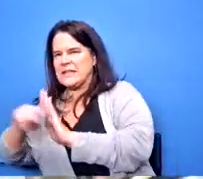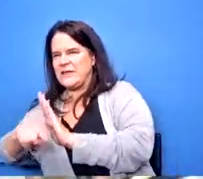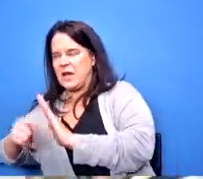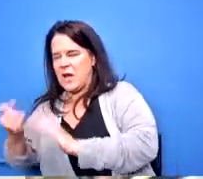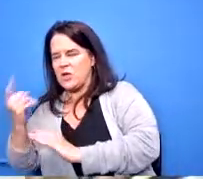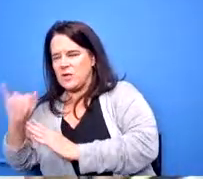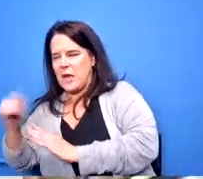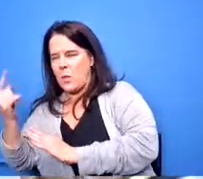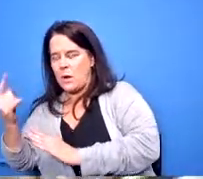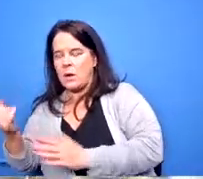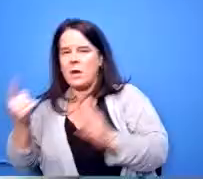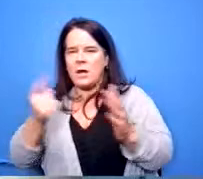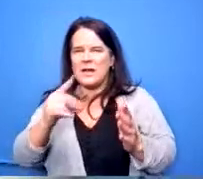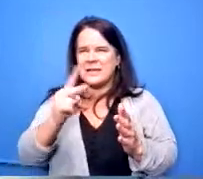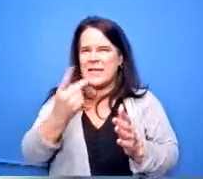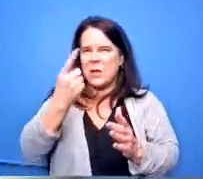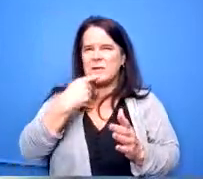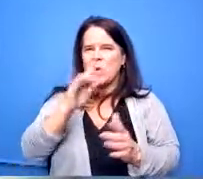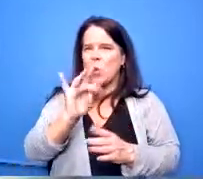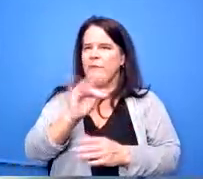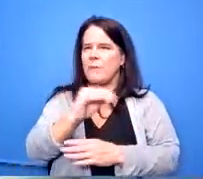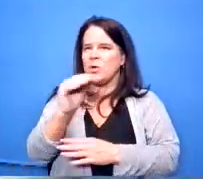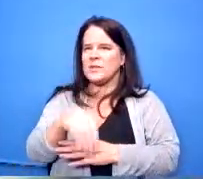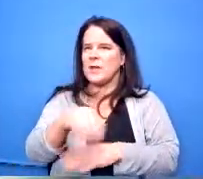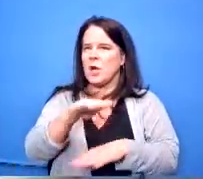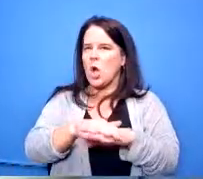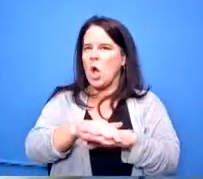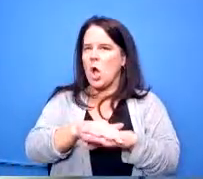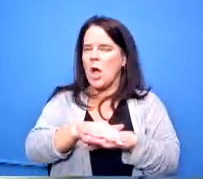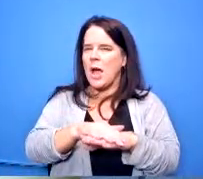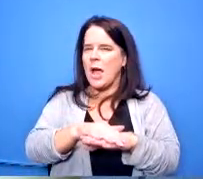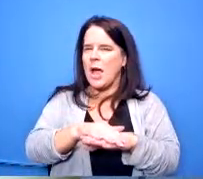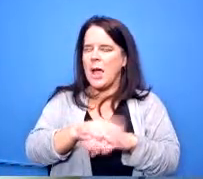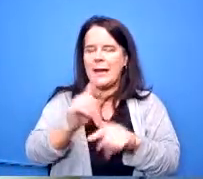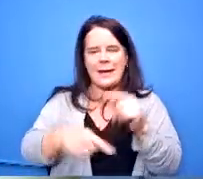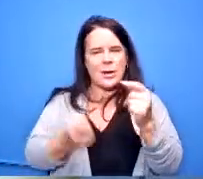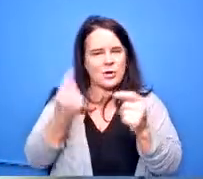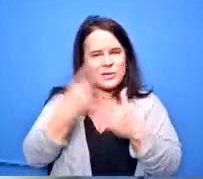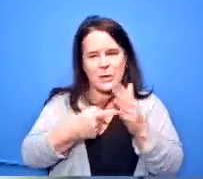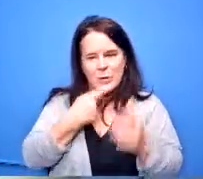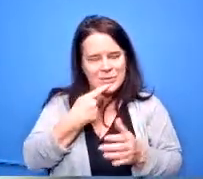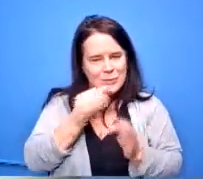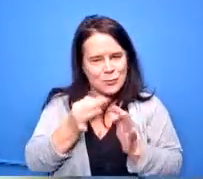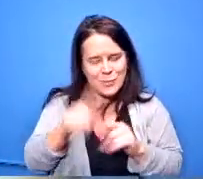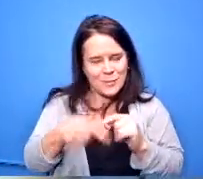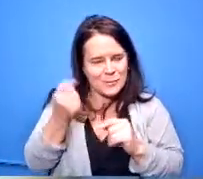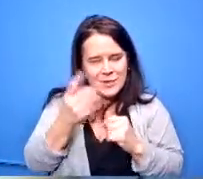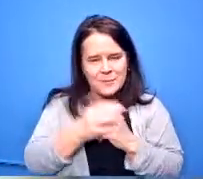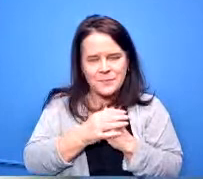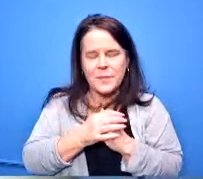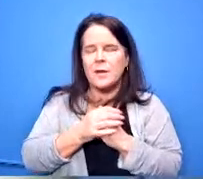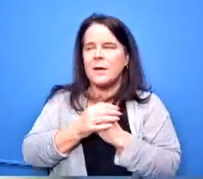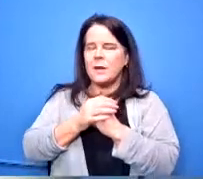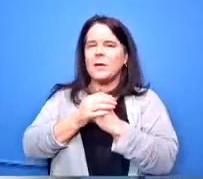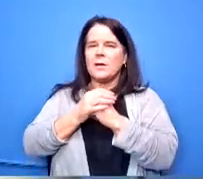second goal that's a 25 one site workforce go yeah so the 20 uh contract is based on value